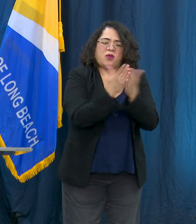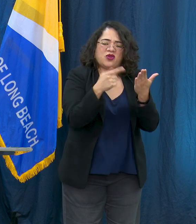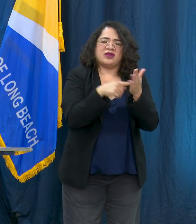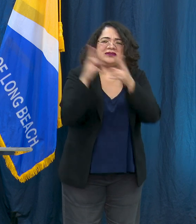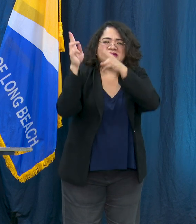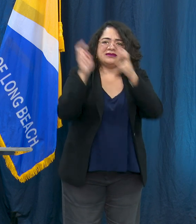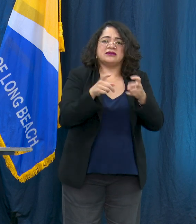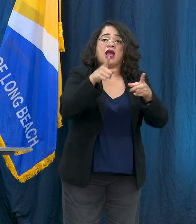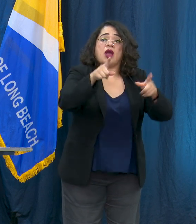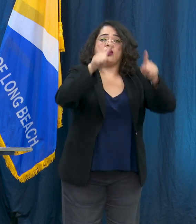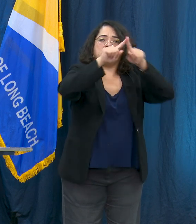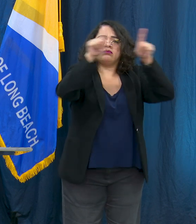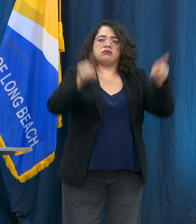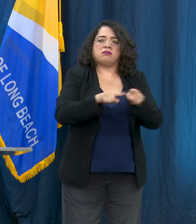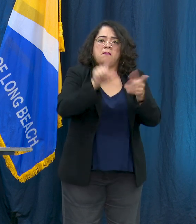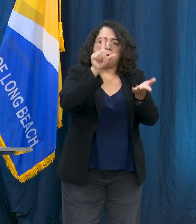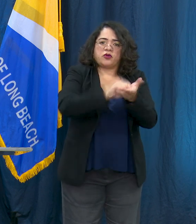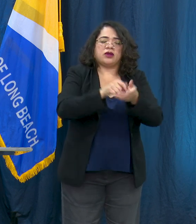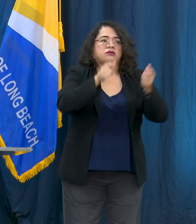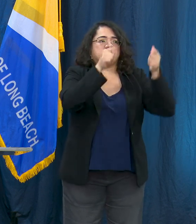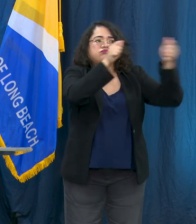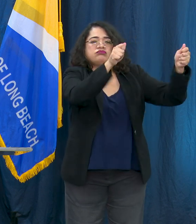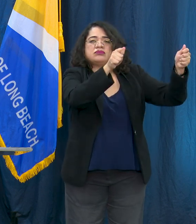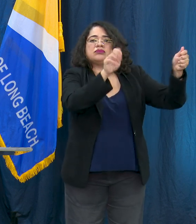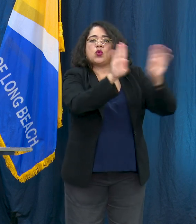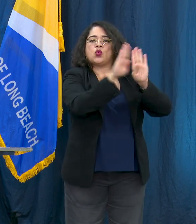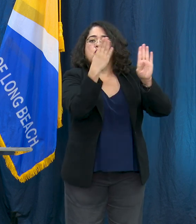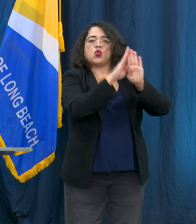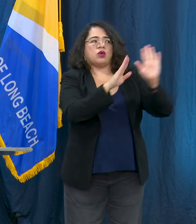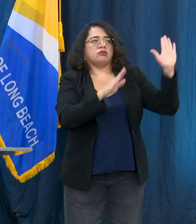window of your business so that people understand all that